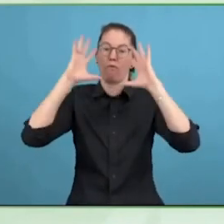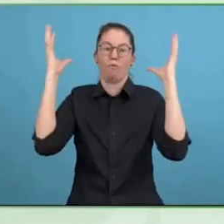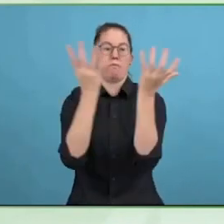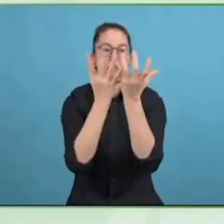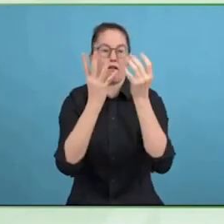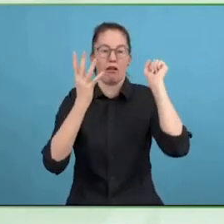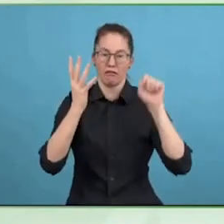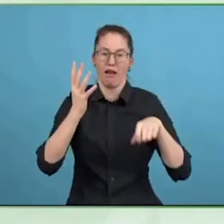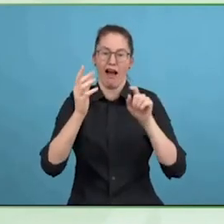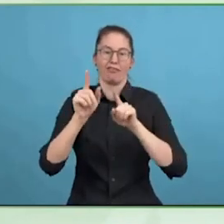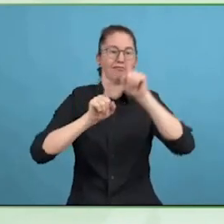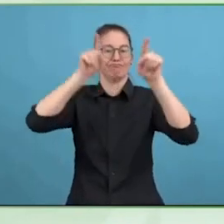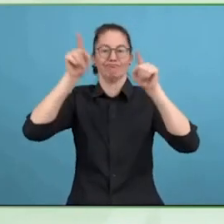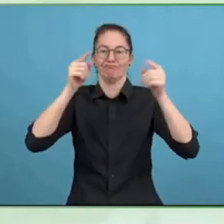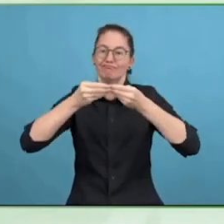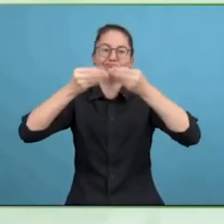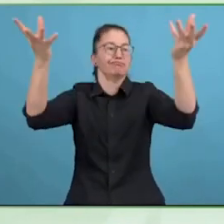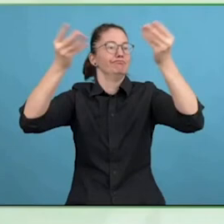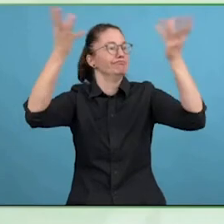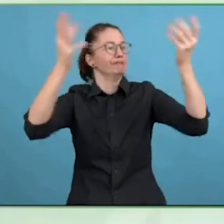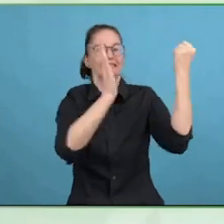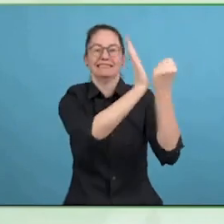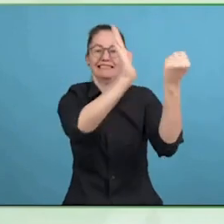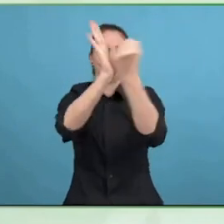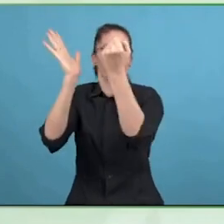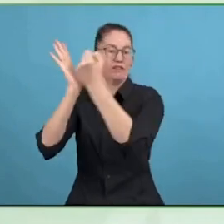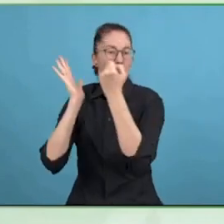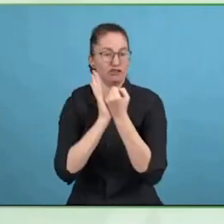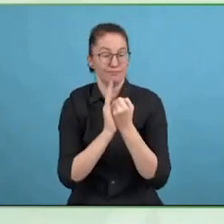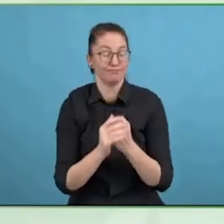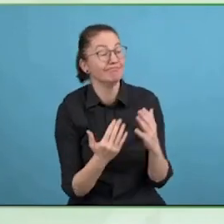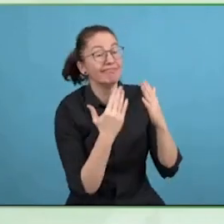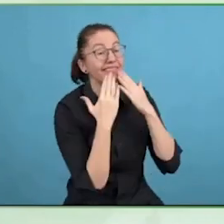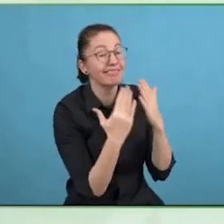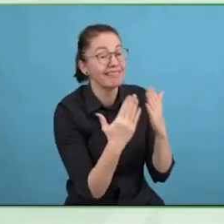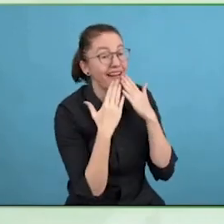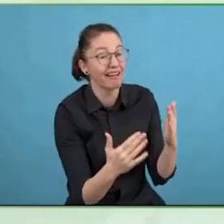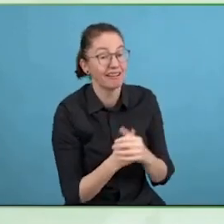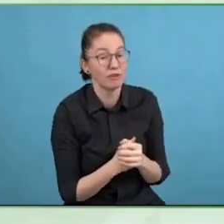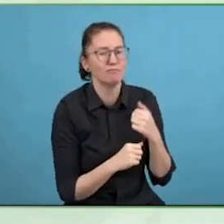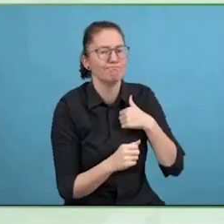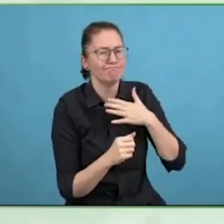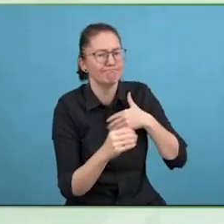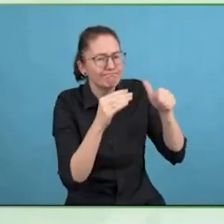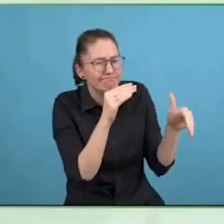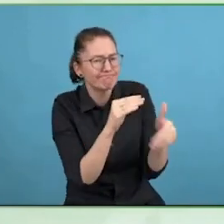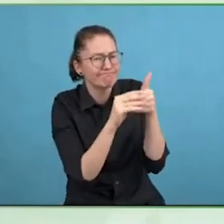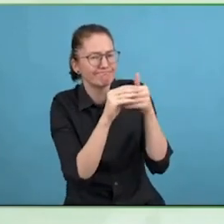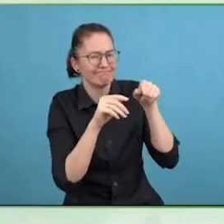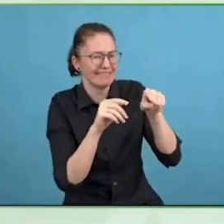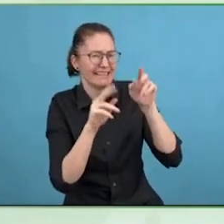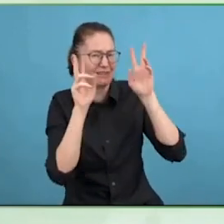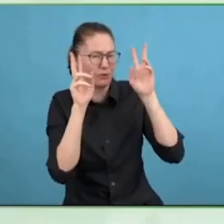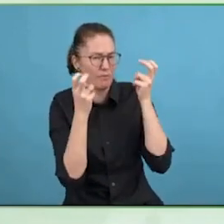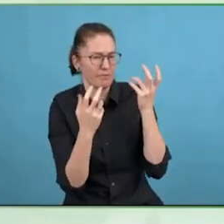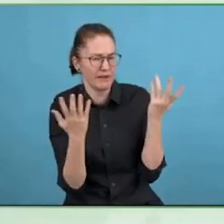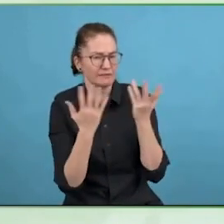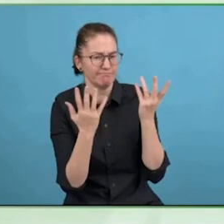Many people in German-speaking countries may understand English or maybe a little bit but they cannot do everything or understand